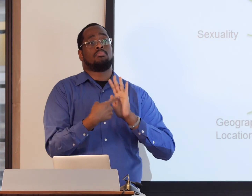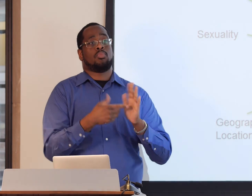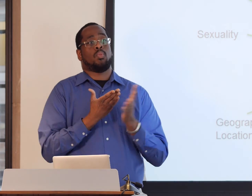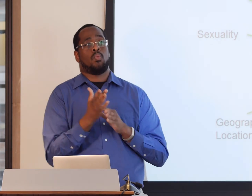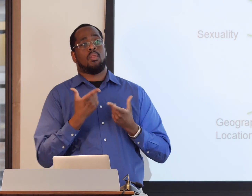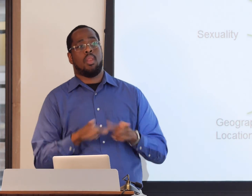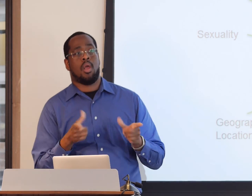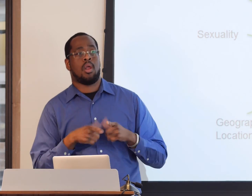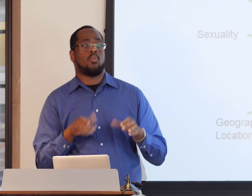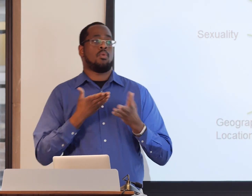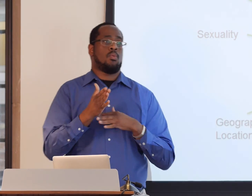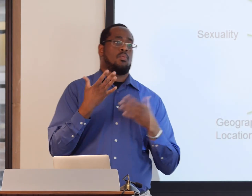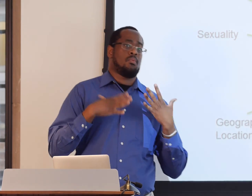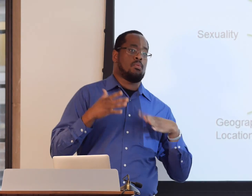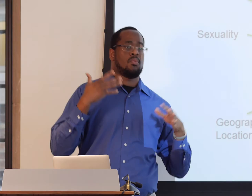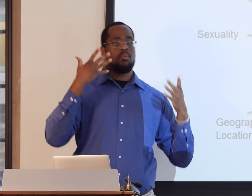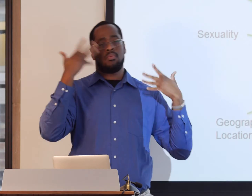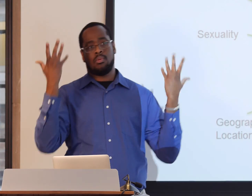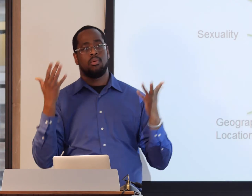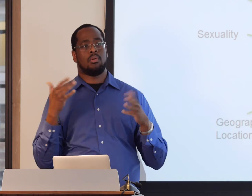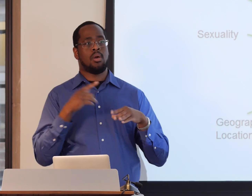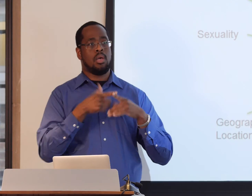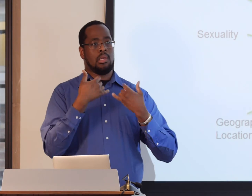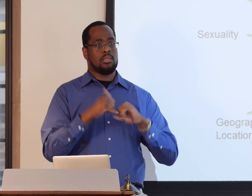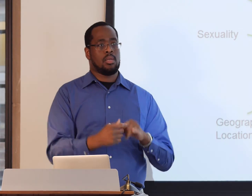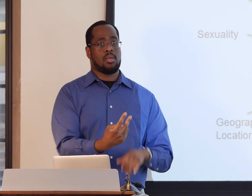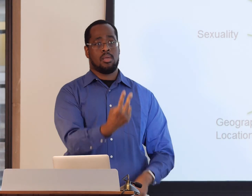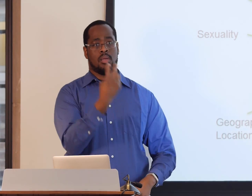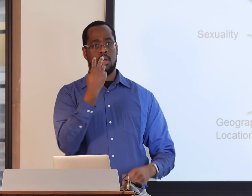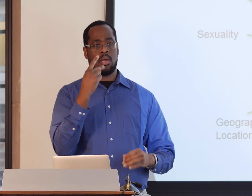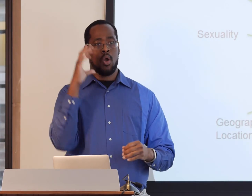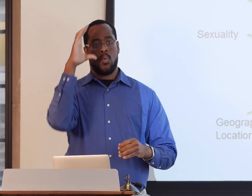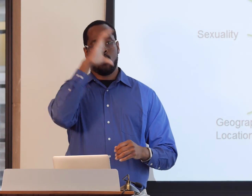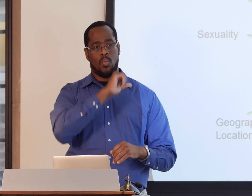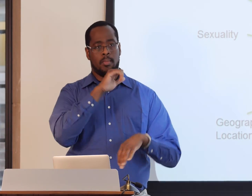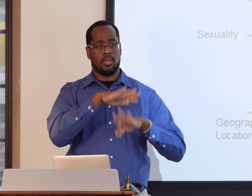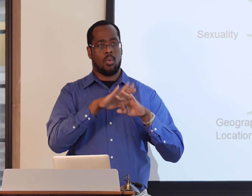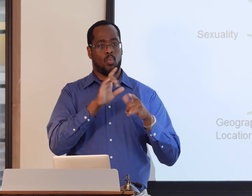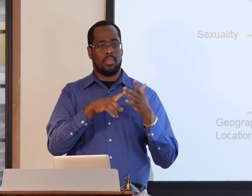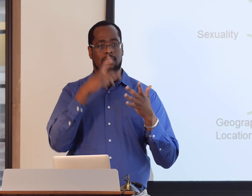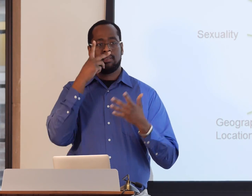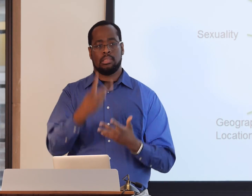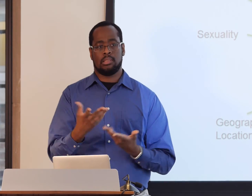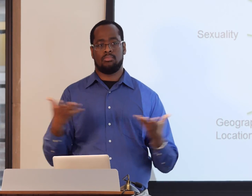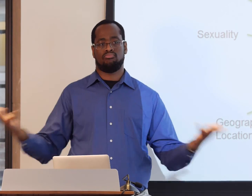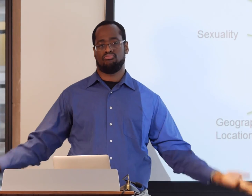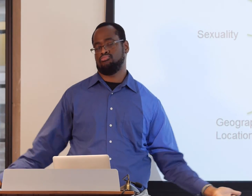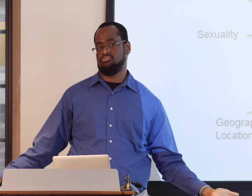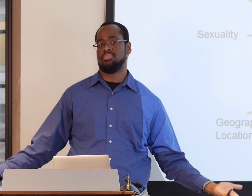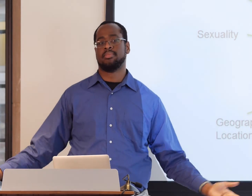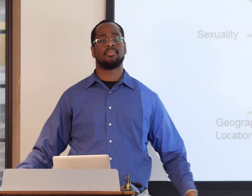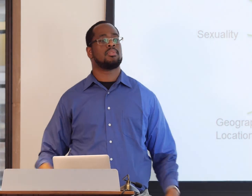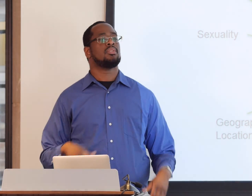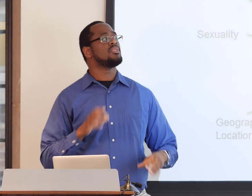I can try my best to control as much as I can through what I wear or how I communicate my language and my culture, but people will still make assumptions